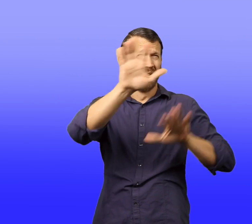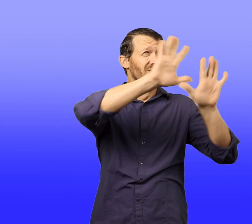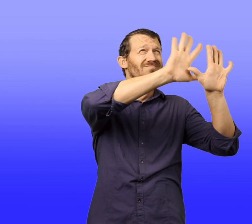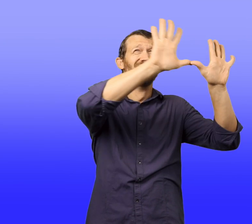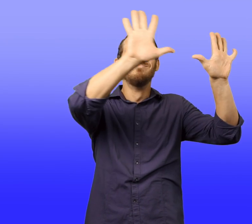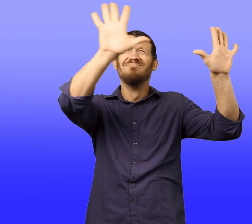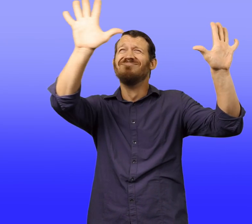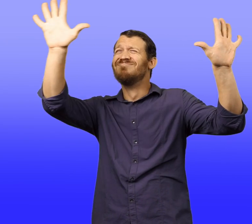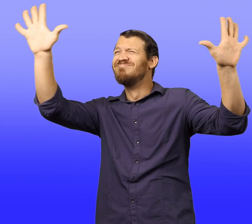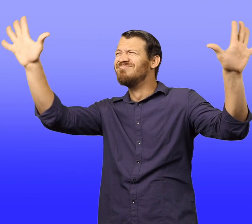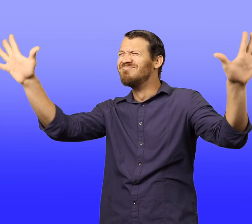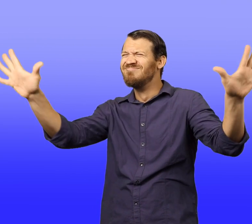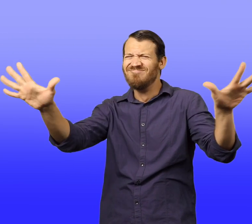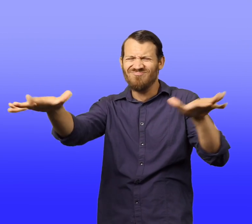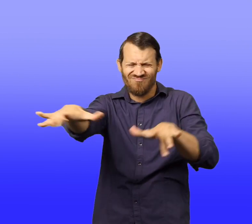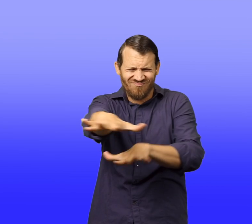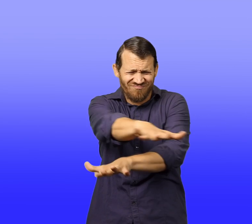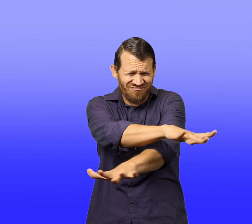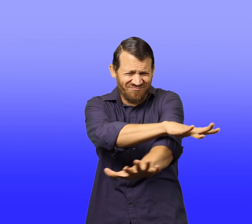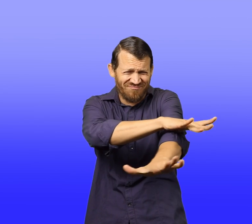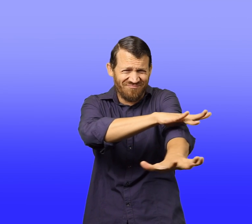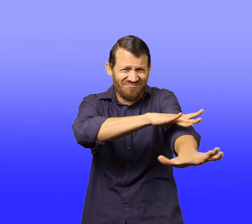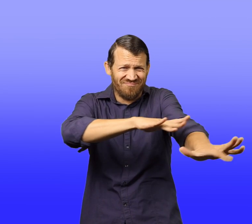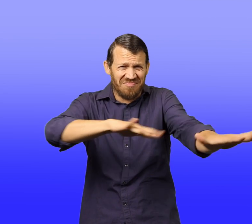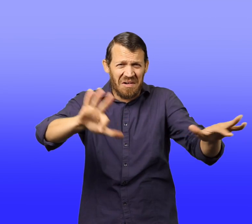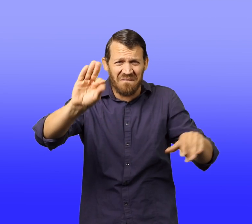All's he could see was dull, yellow haze.